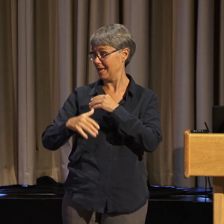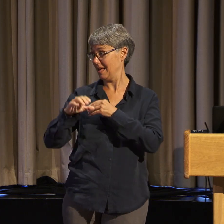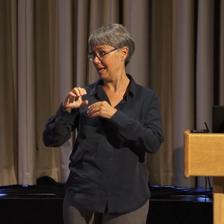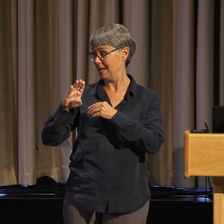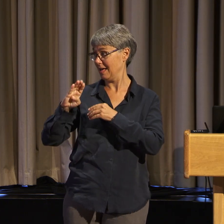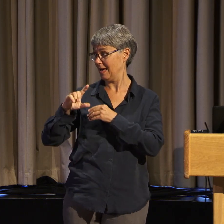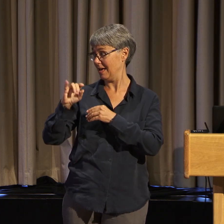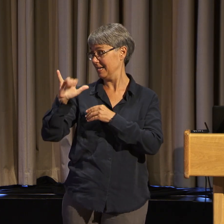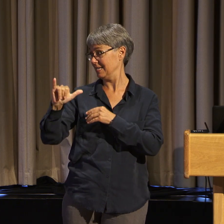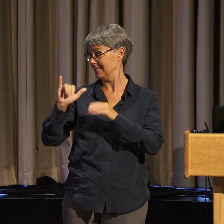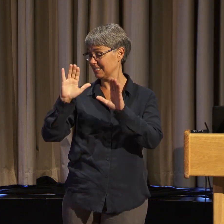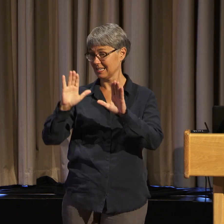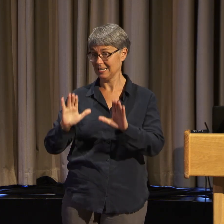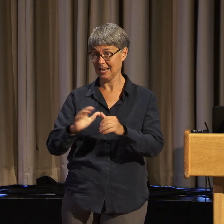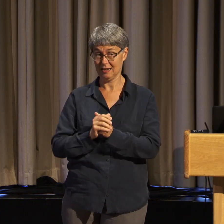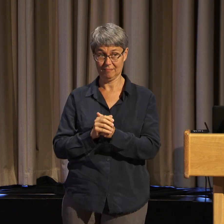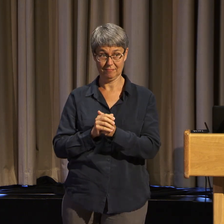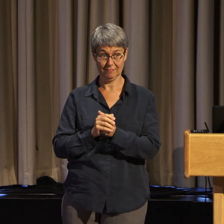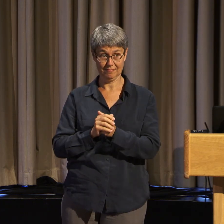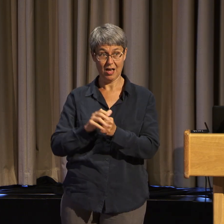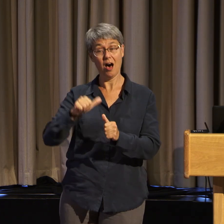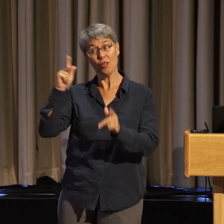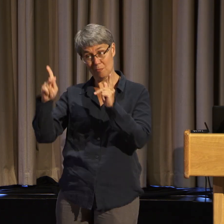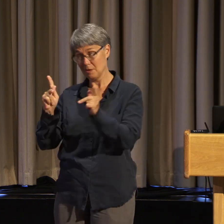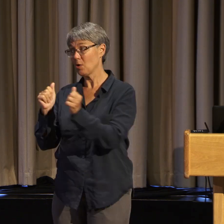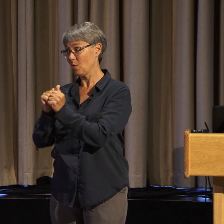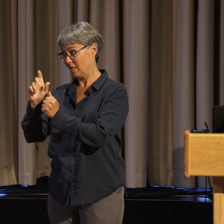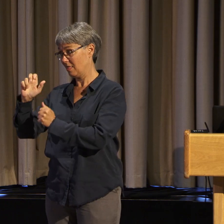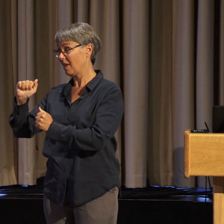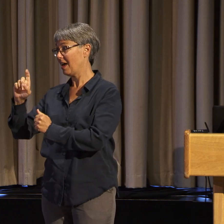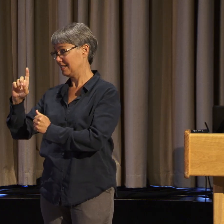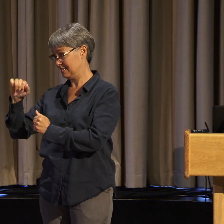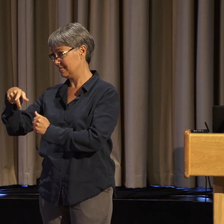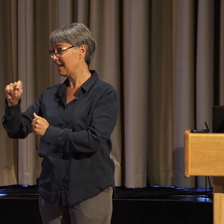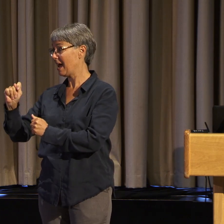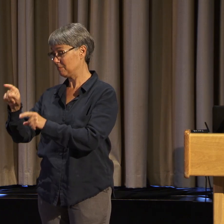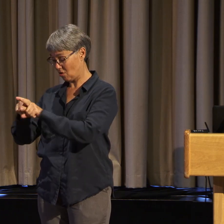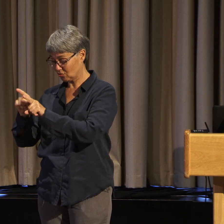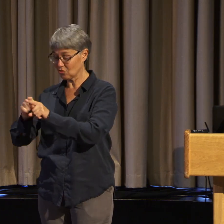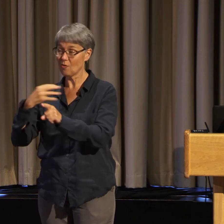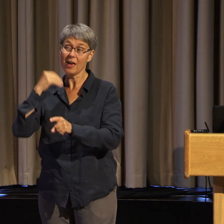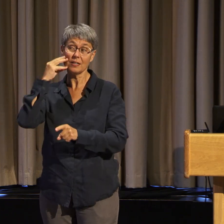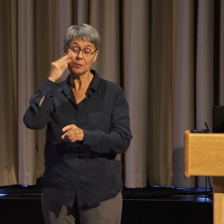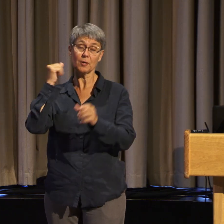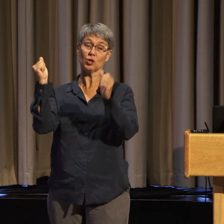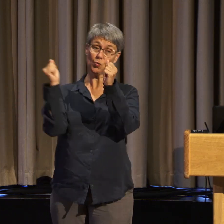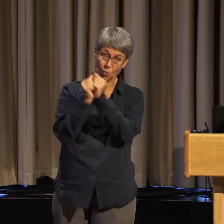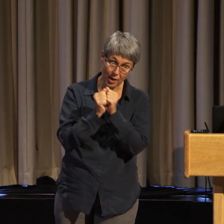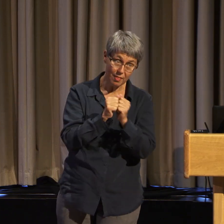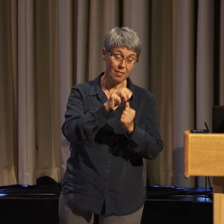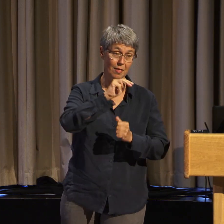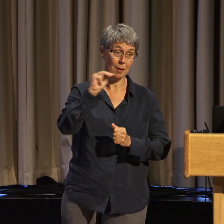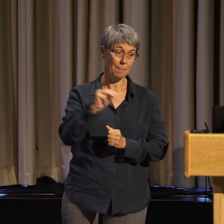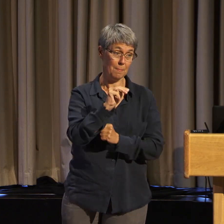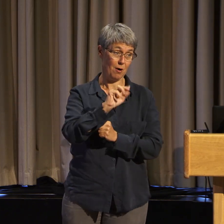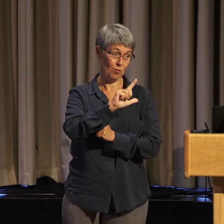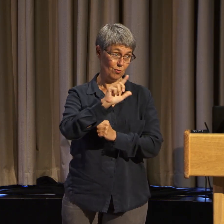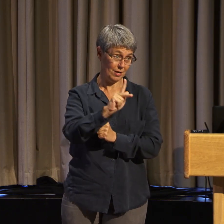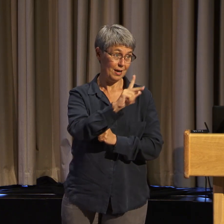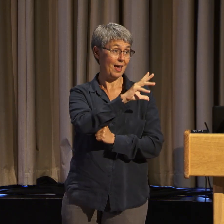marched with Dr. King or had been actively involved in the civil rights movement.